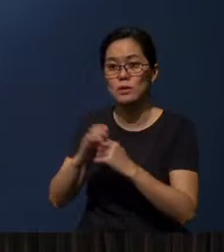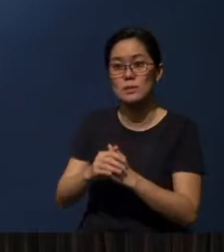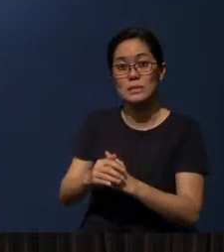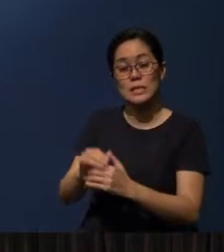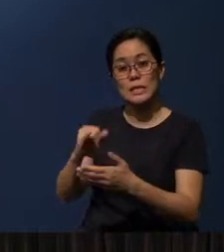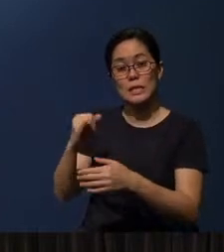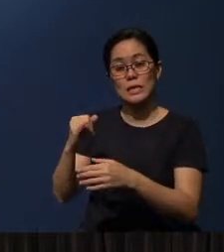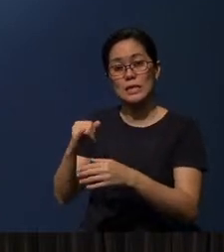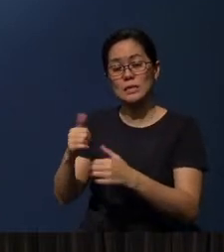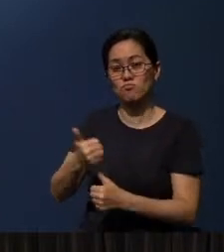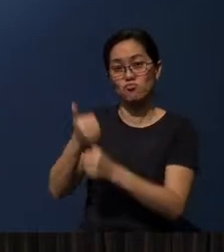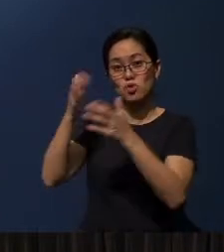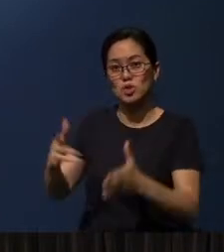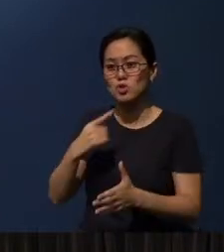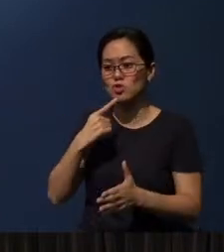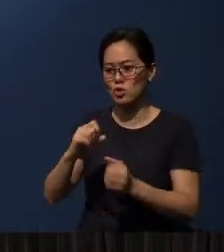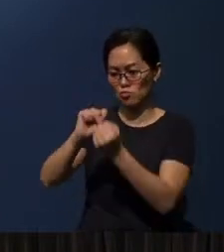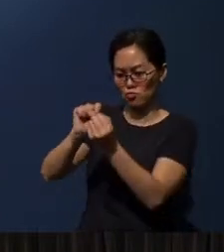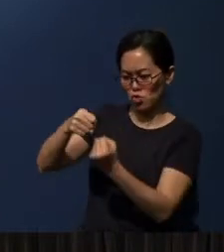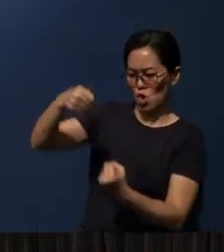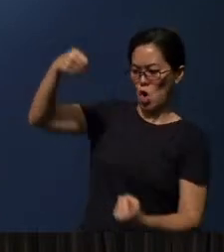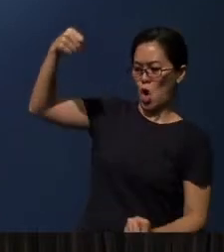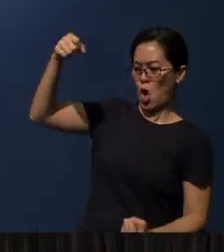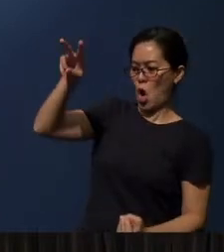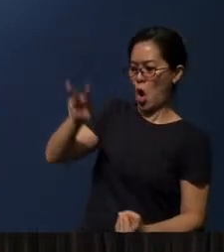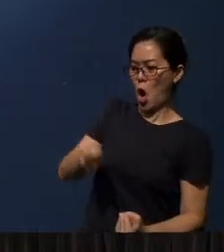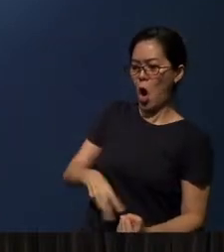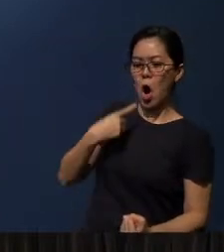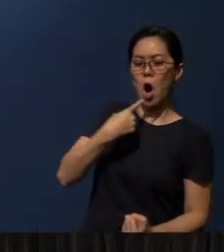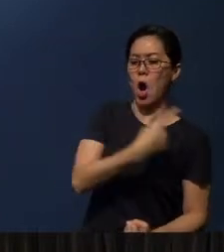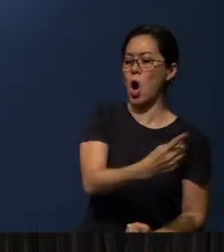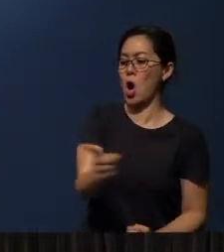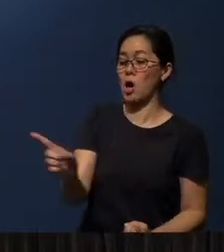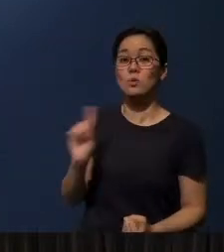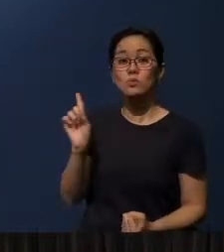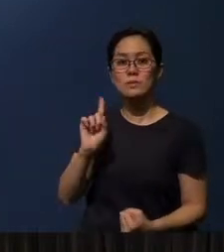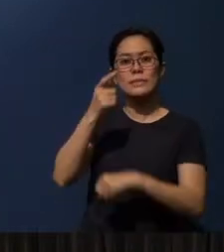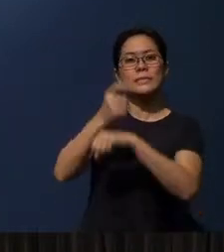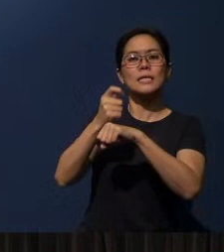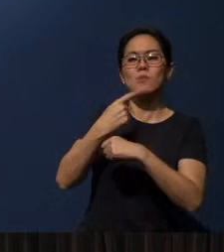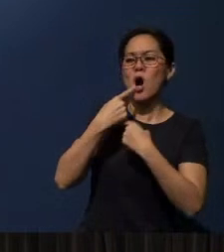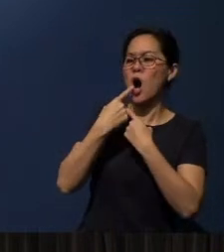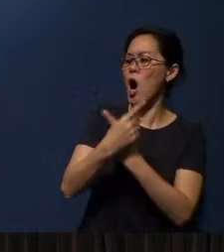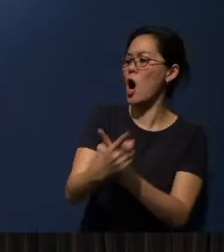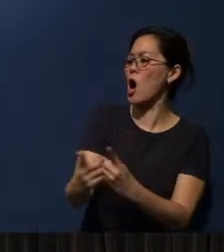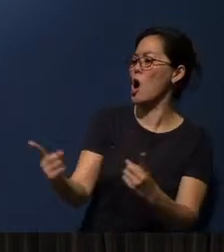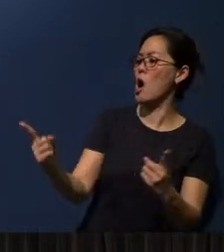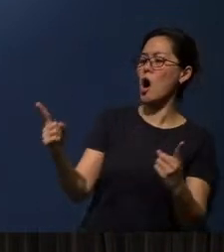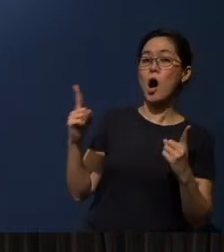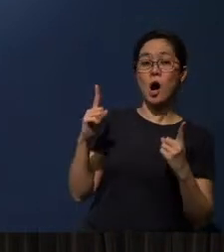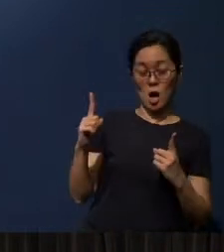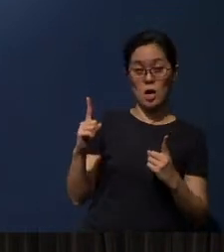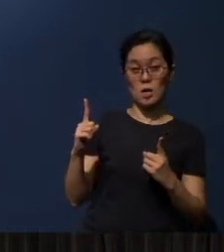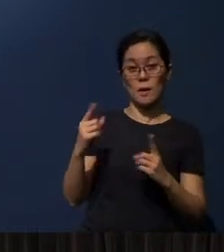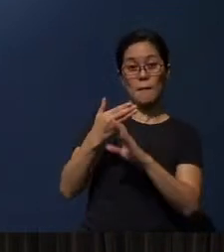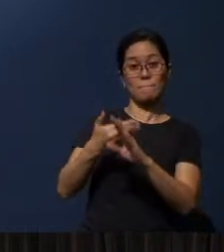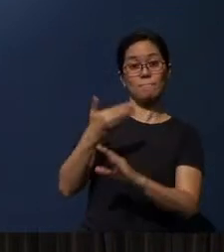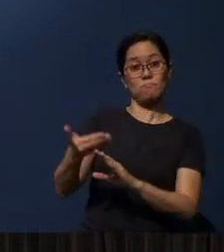to read his scroll before the people in the temple - to read it out aloud, okay, before the people.